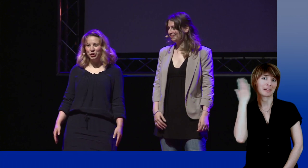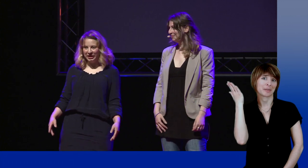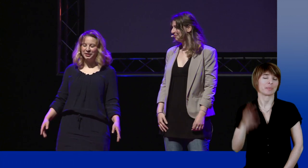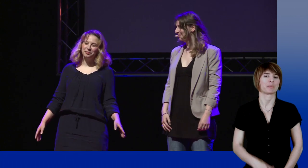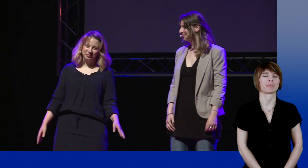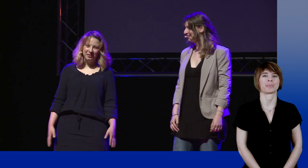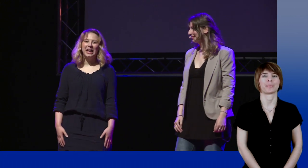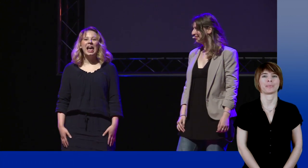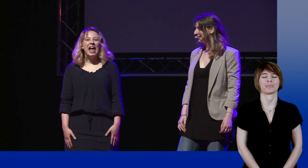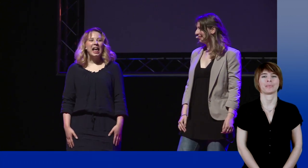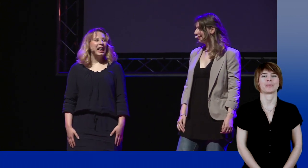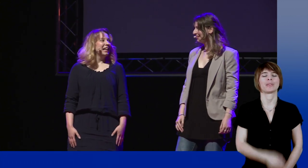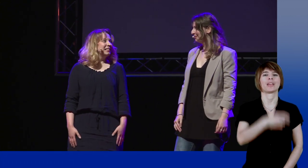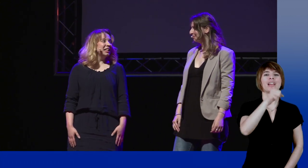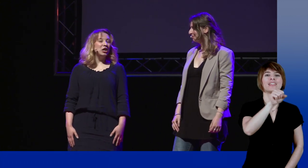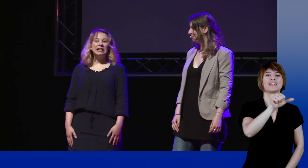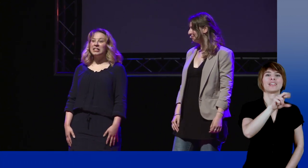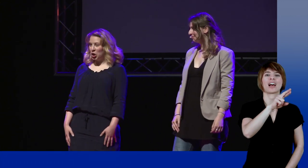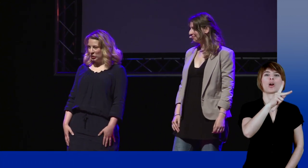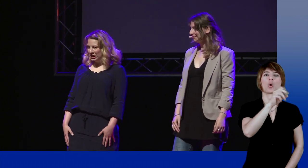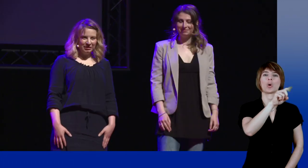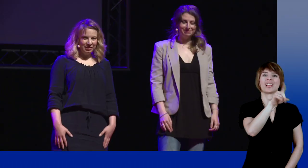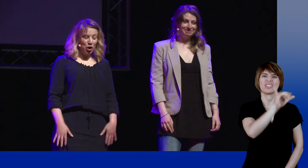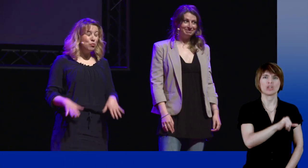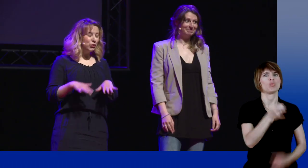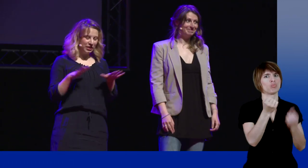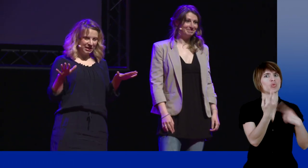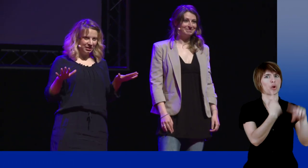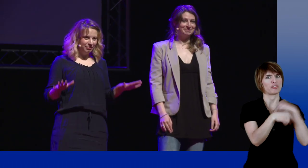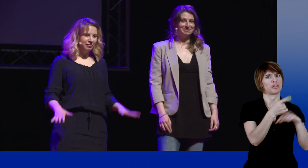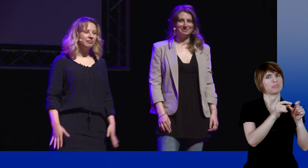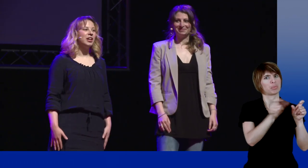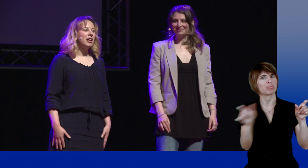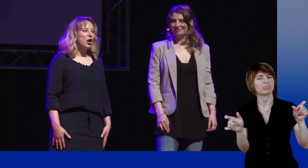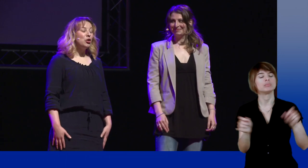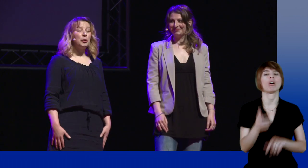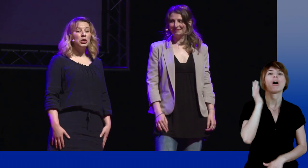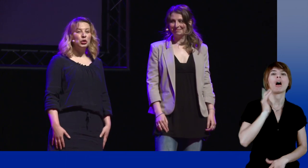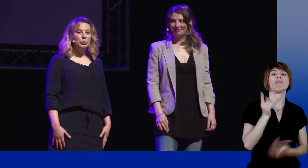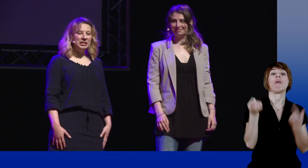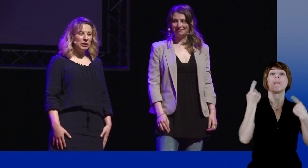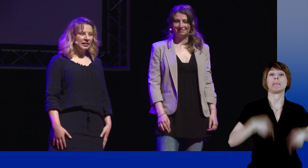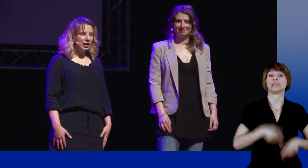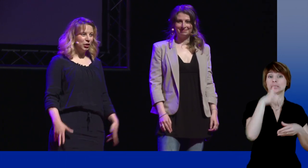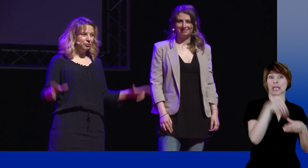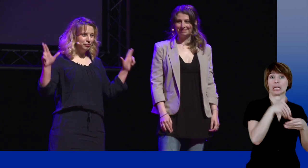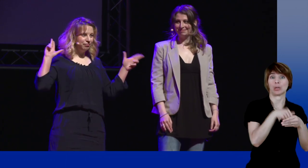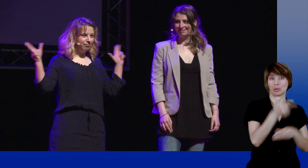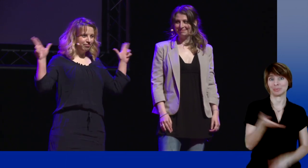You have to know it. Nicolas Sarkozy has got several signs. The first one as he was Home Secretary.